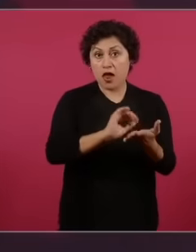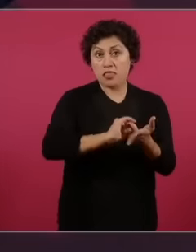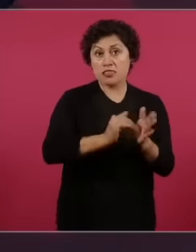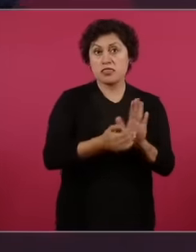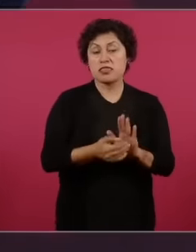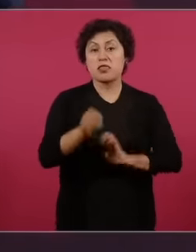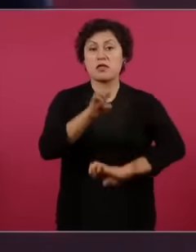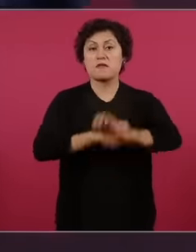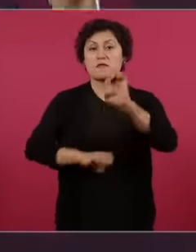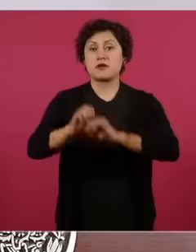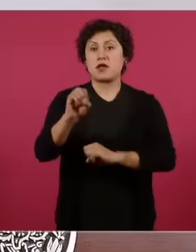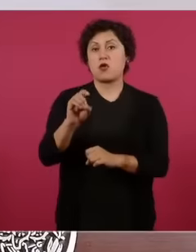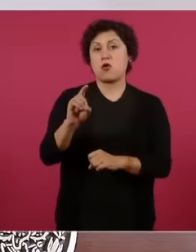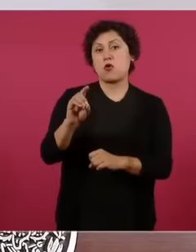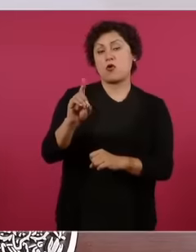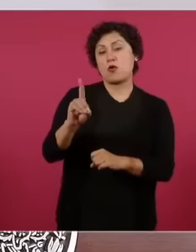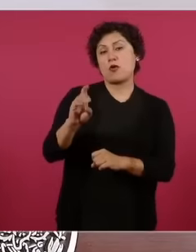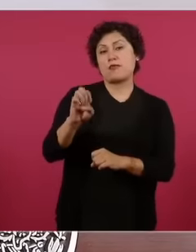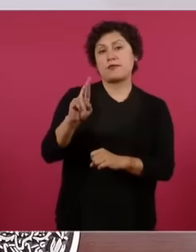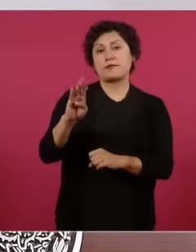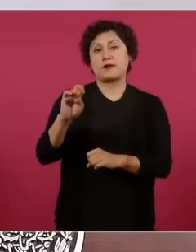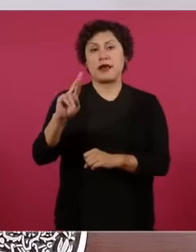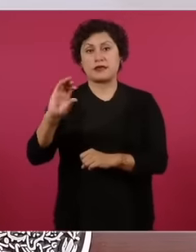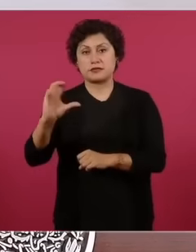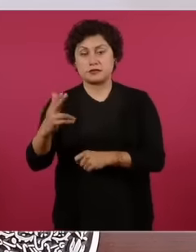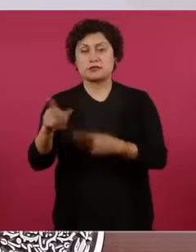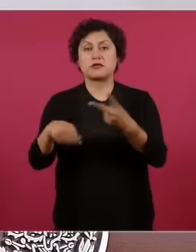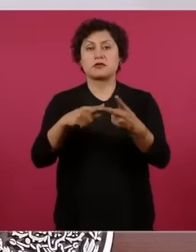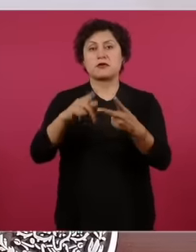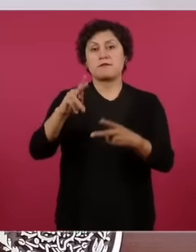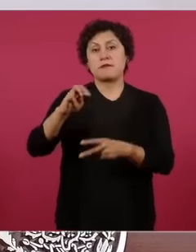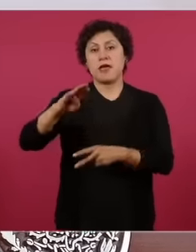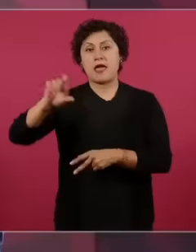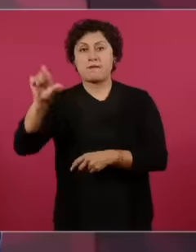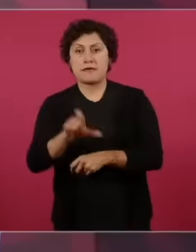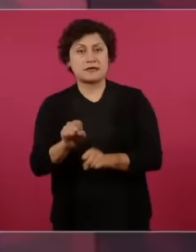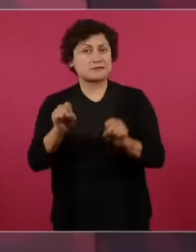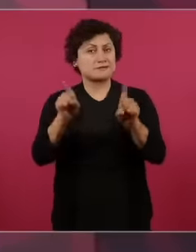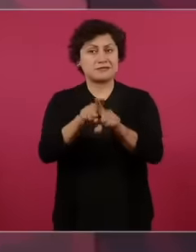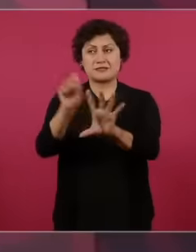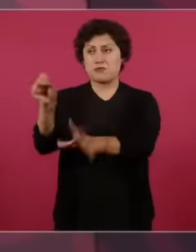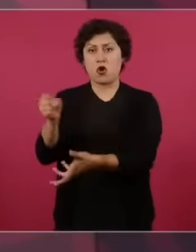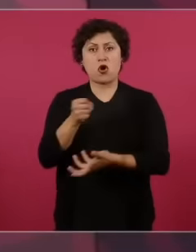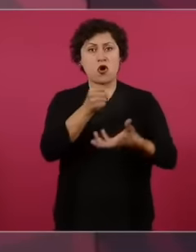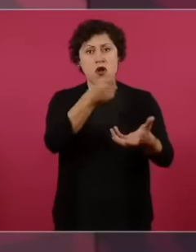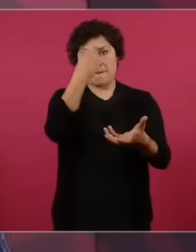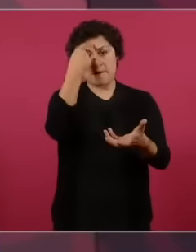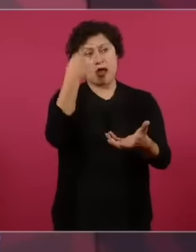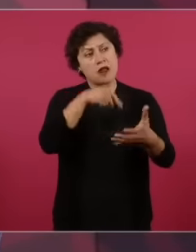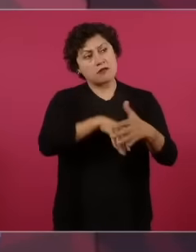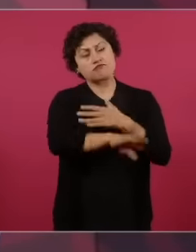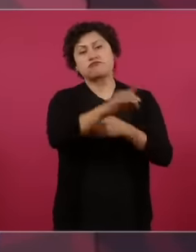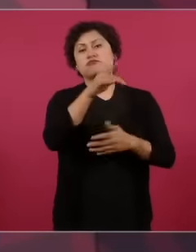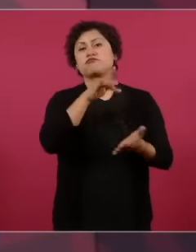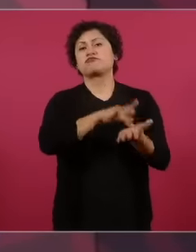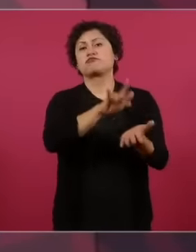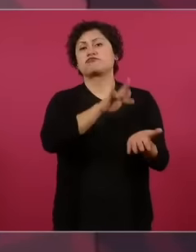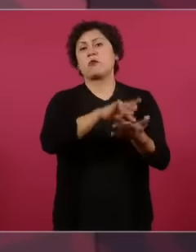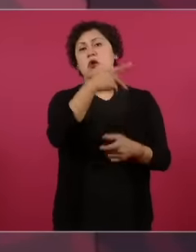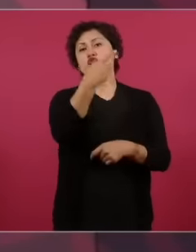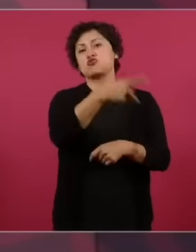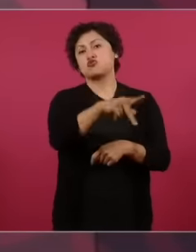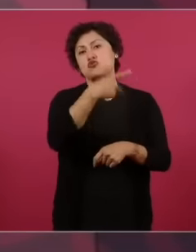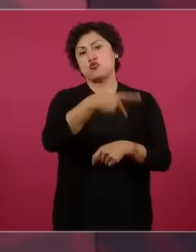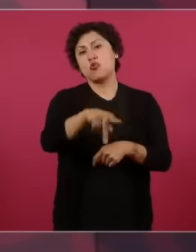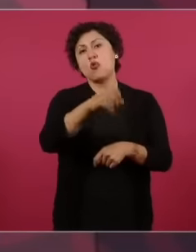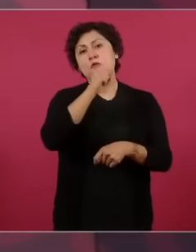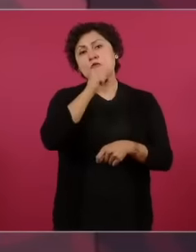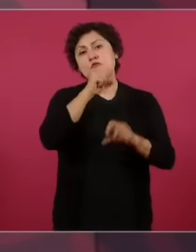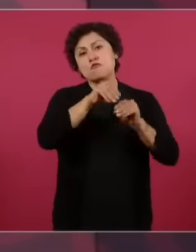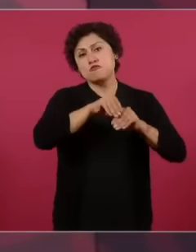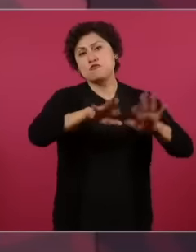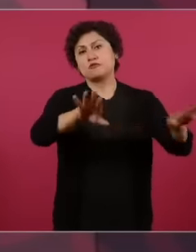for the campaign but not only that, but MX bought the votes. Not